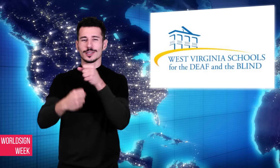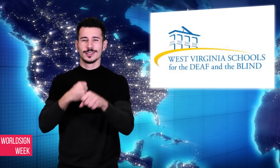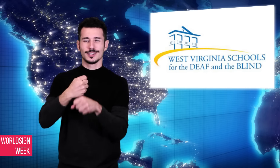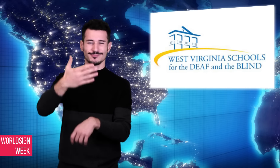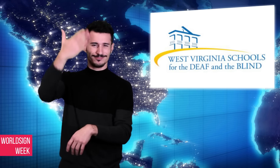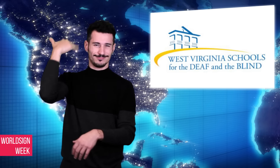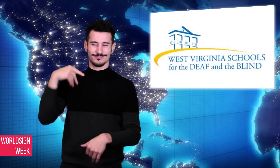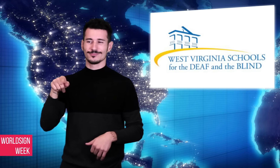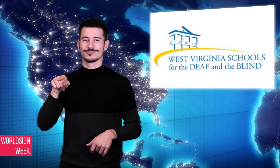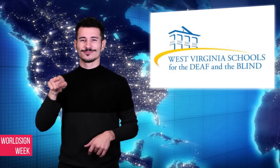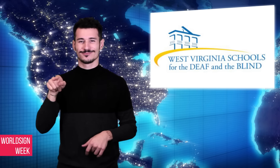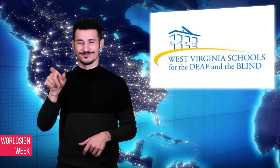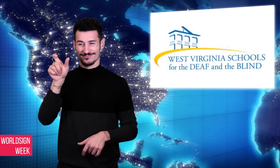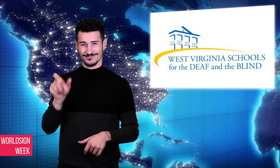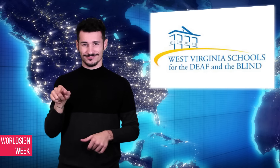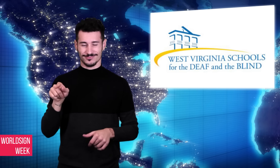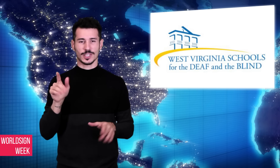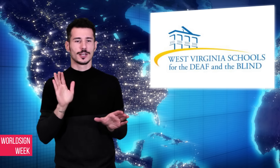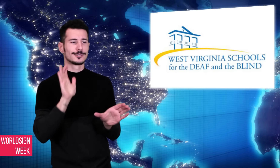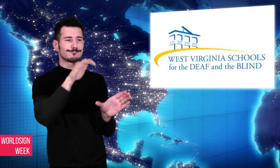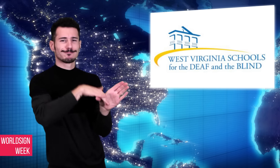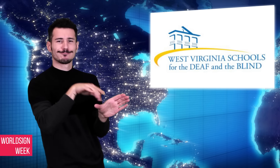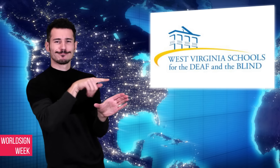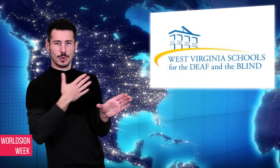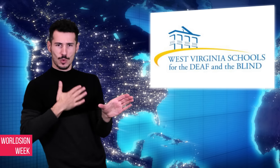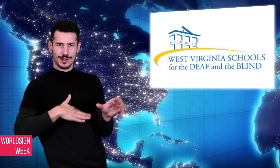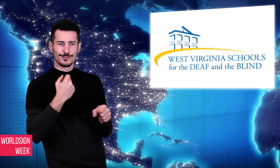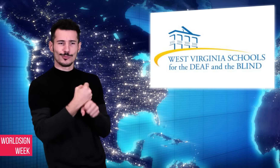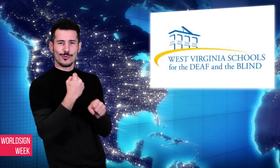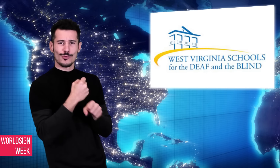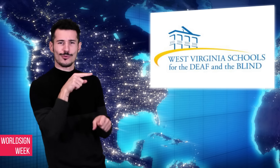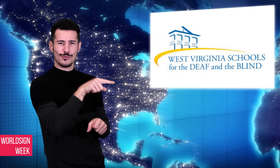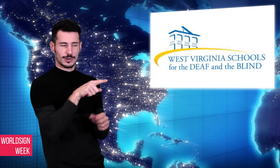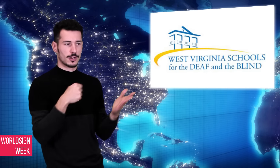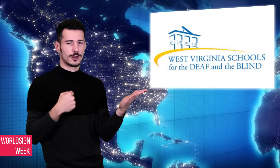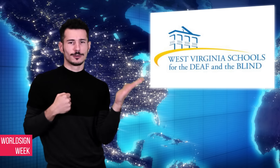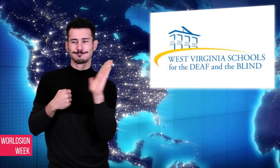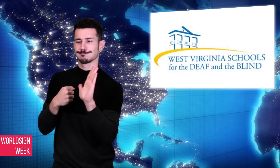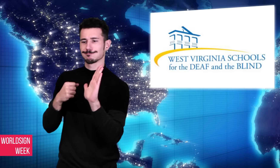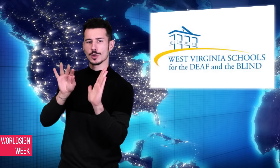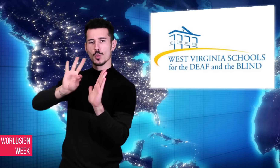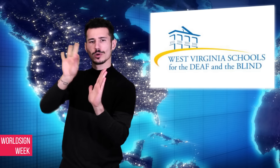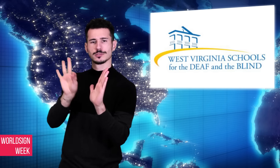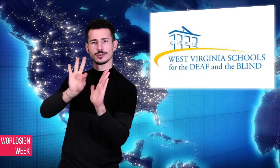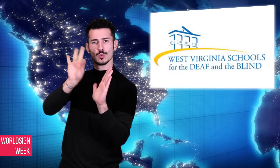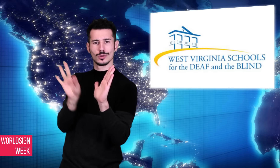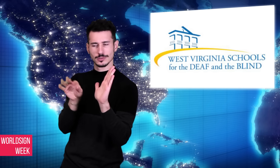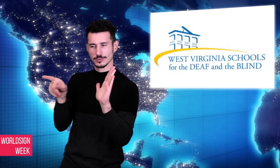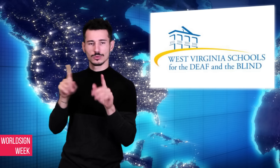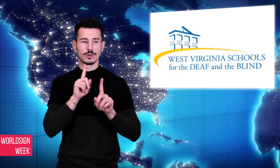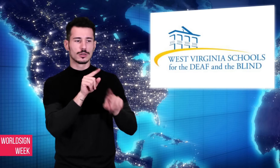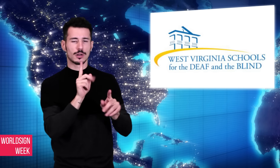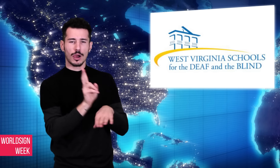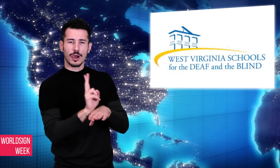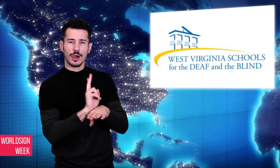Schools for the Deaf and Blind in the US state of West Virginia, was fired